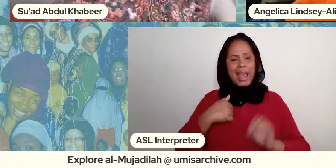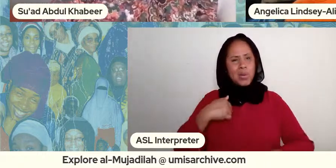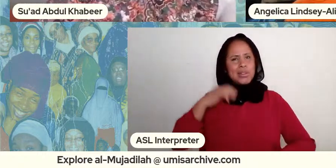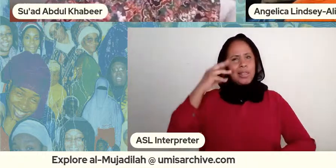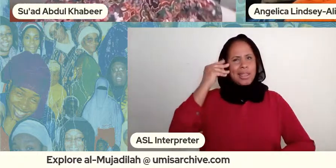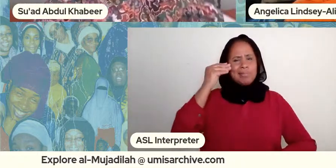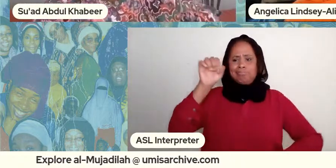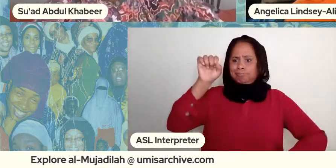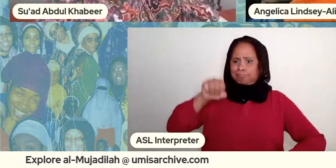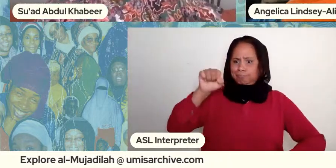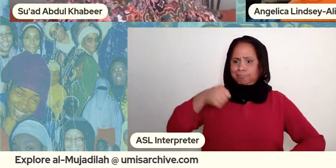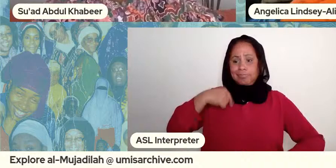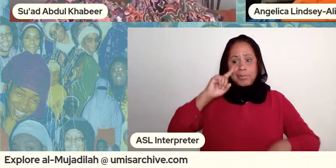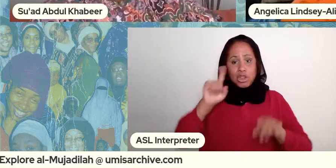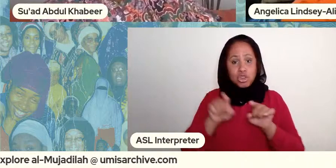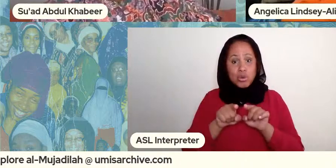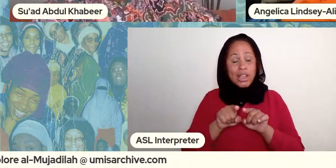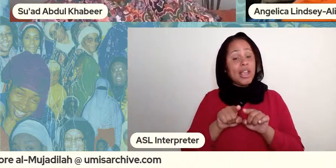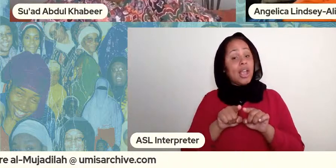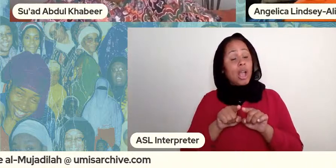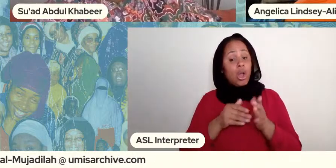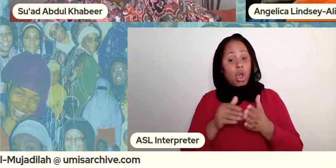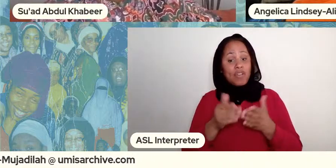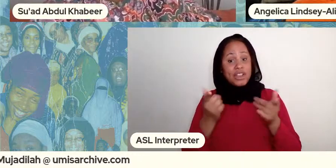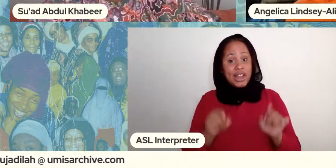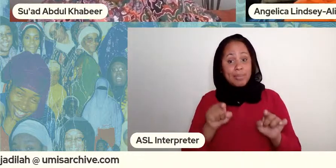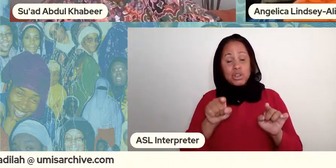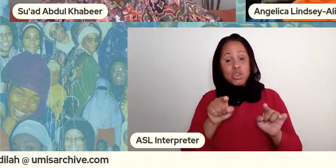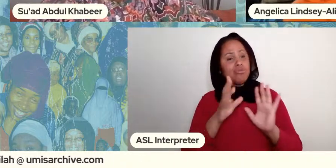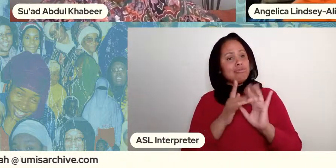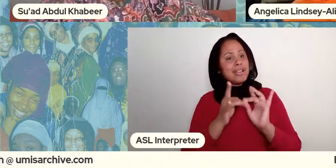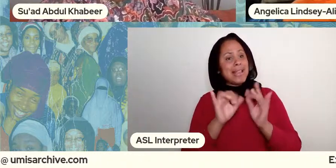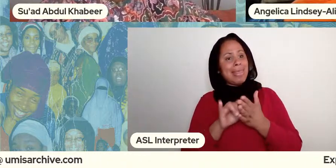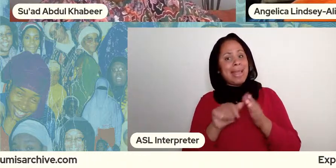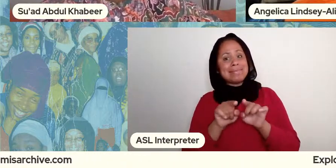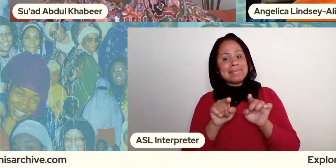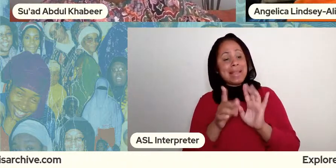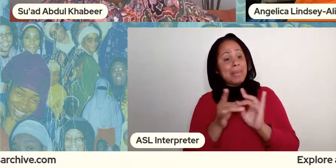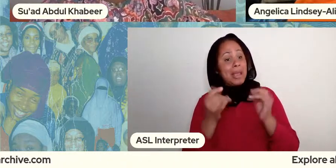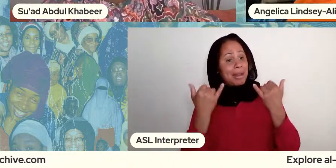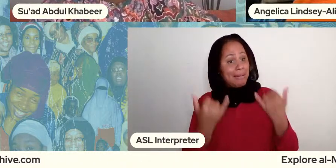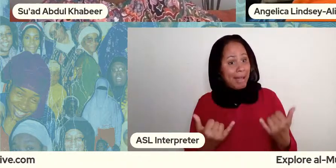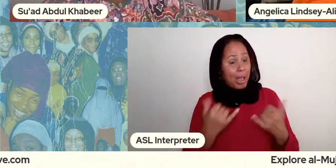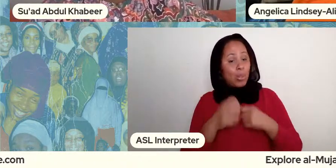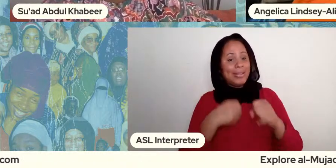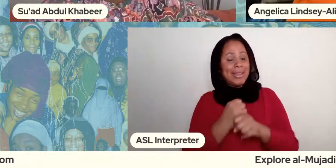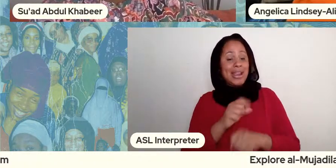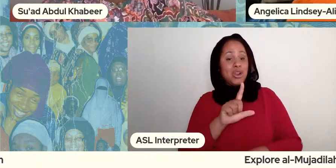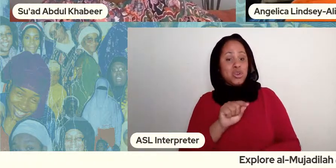you say stuff like that now in 2021 people are like oh you know don't come with this um feminist